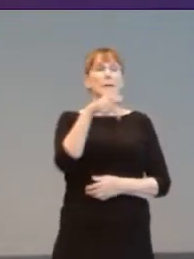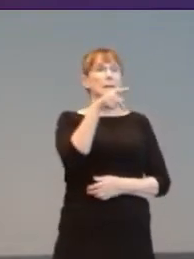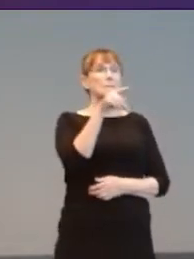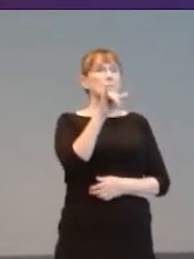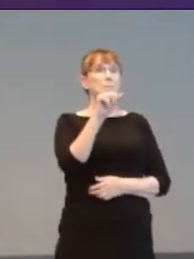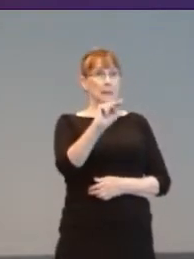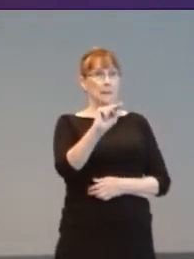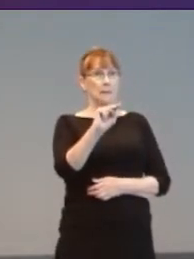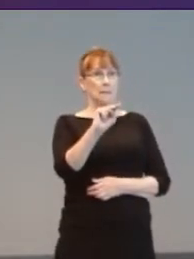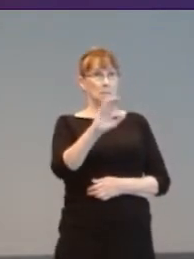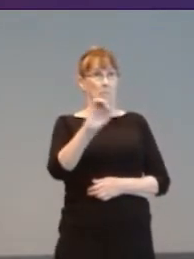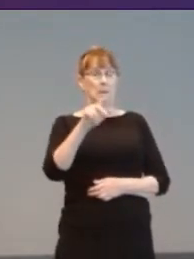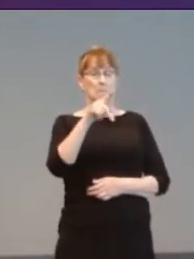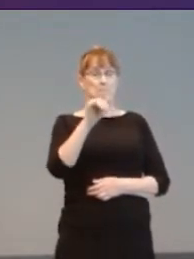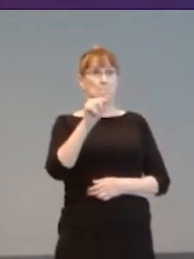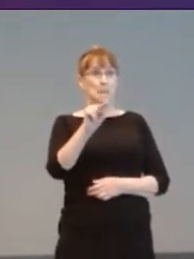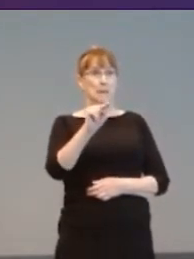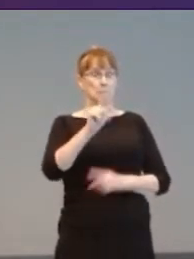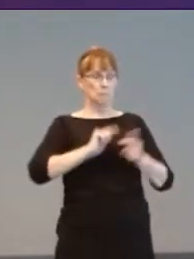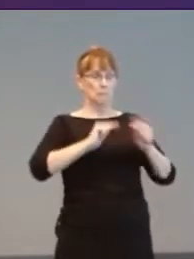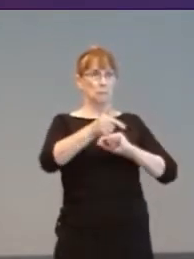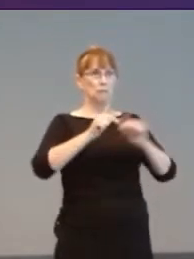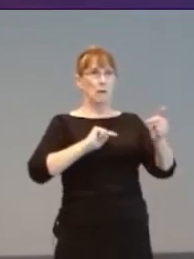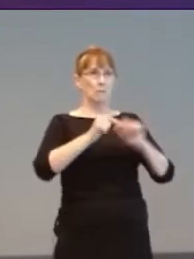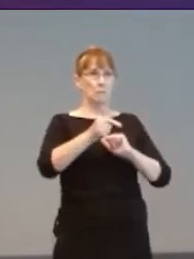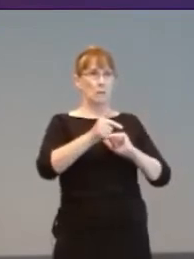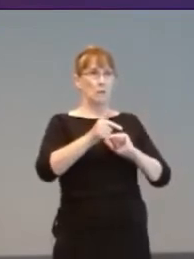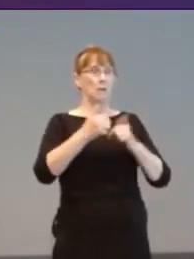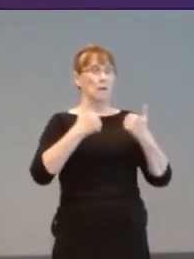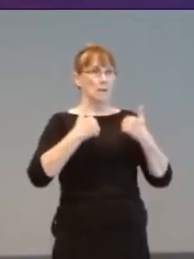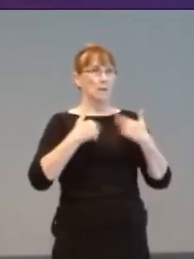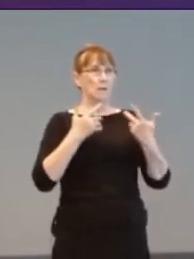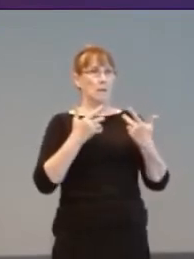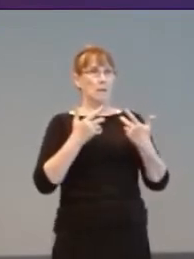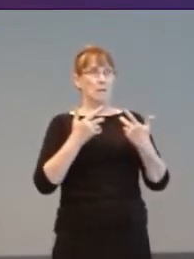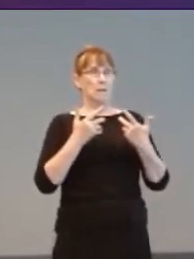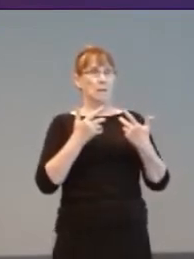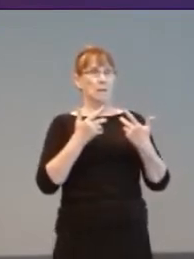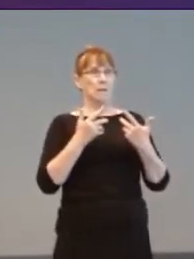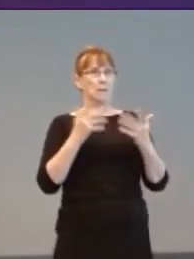was a blind and sighted 3D first-person game. It offered a rich choice of options